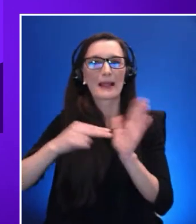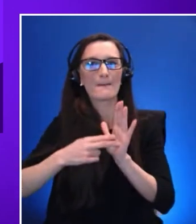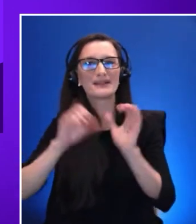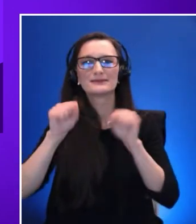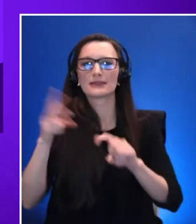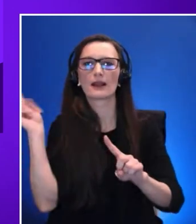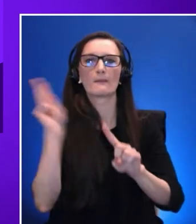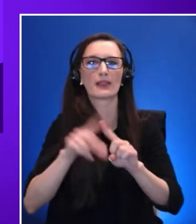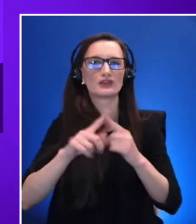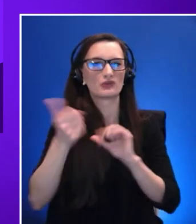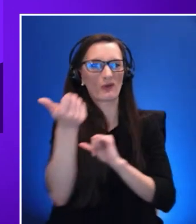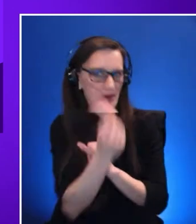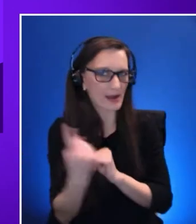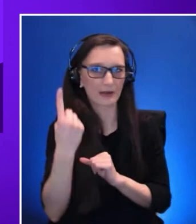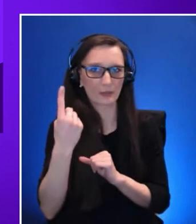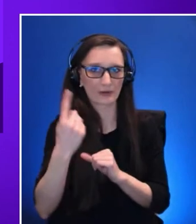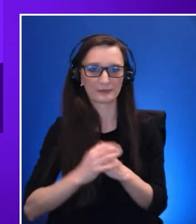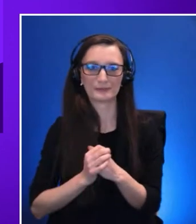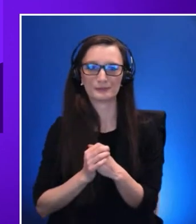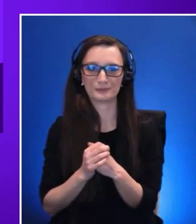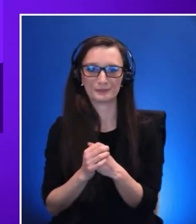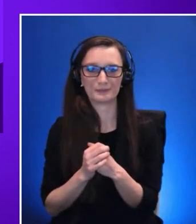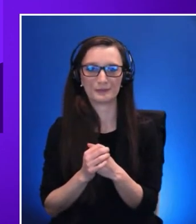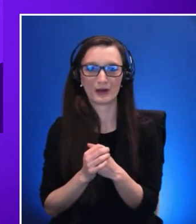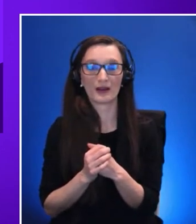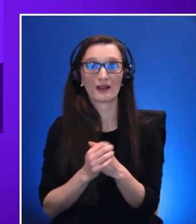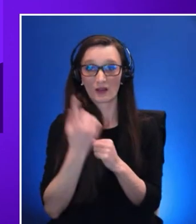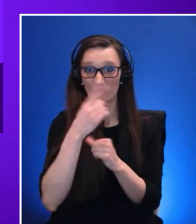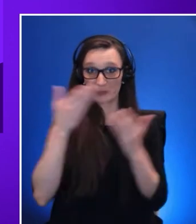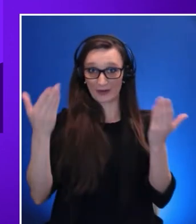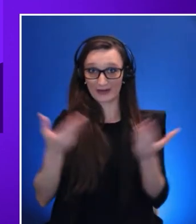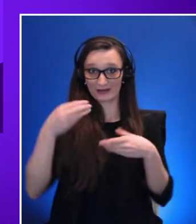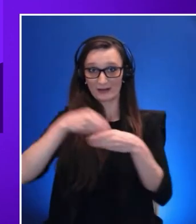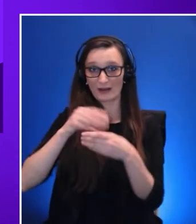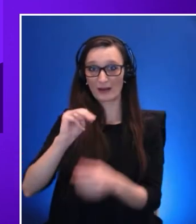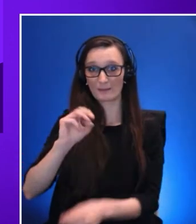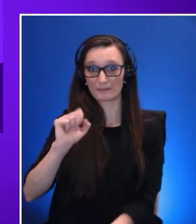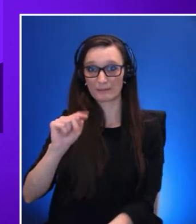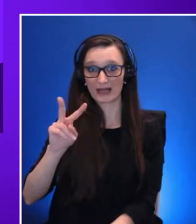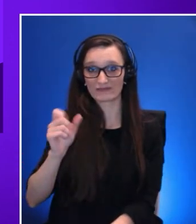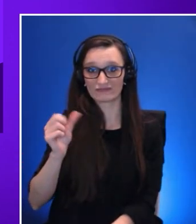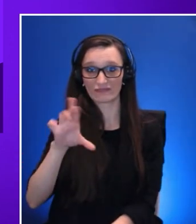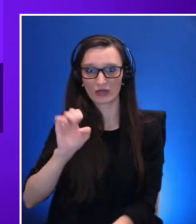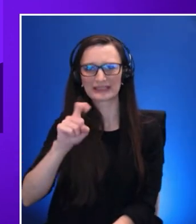case the metaverse needs to be adapted to be able to participate, to be able to access,